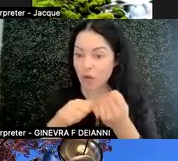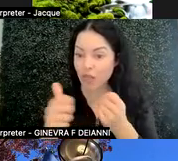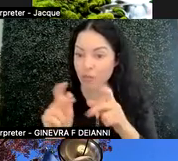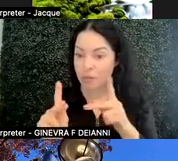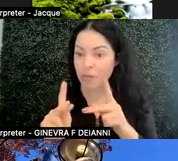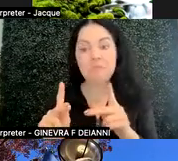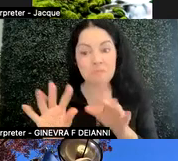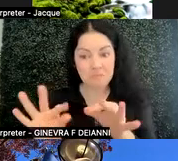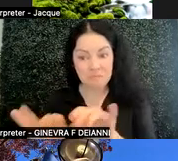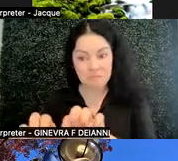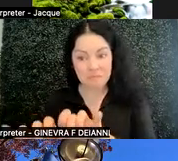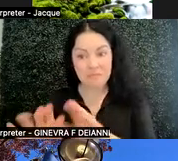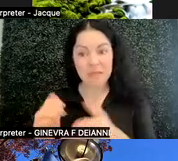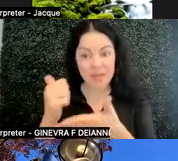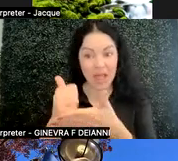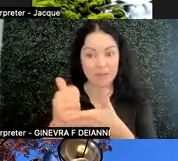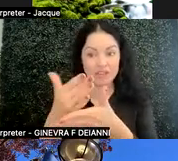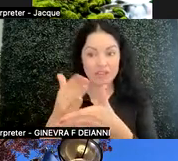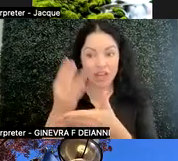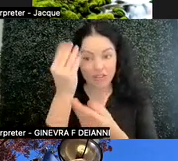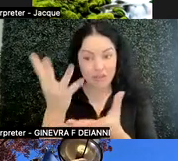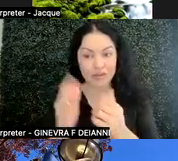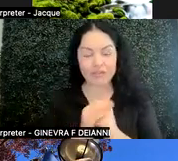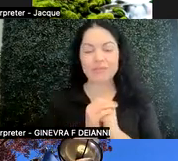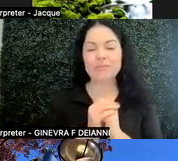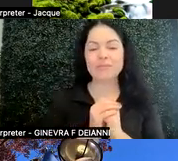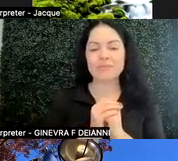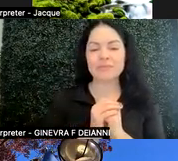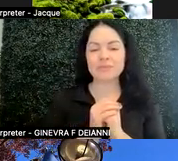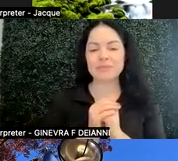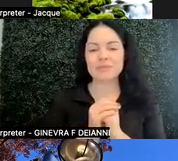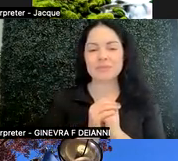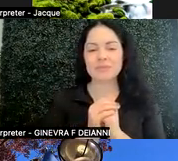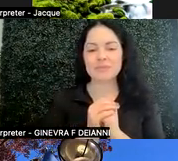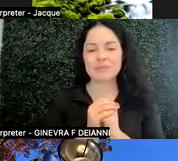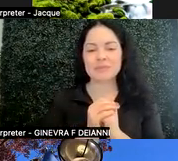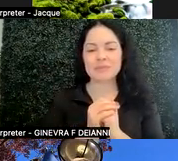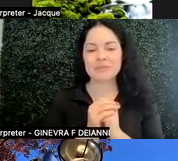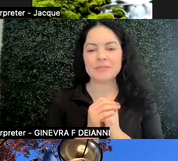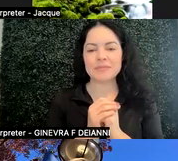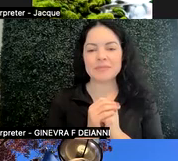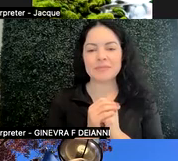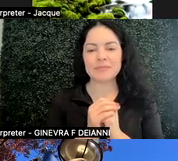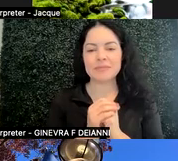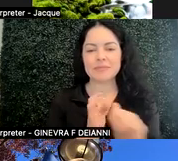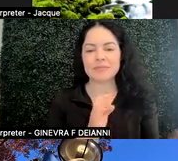that would be super helpful, I think, so that other people can see.